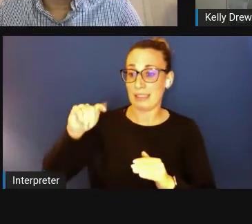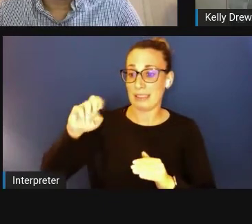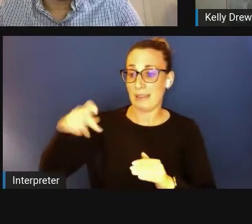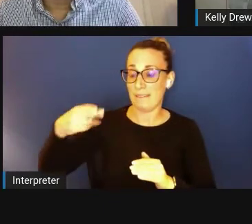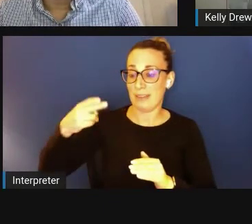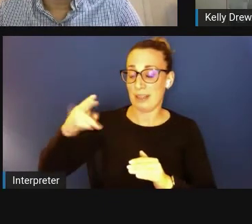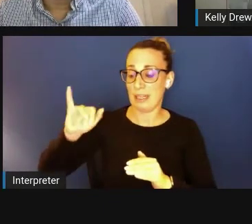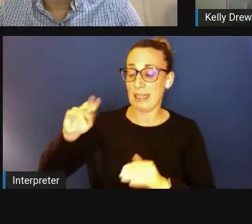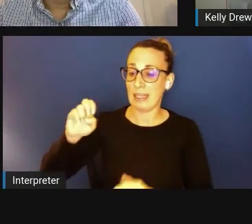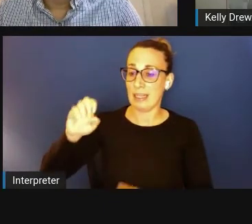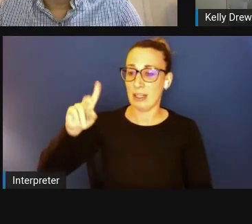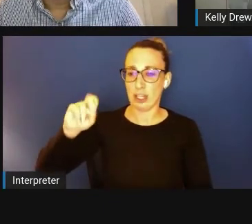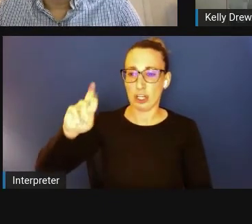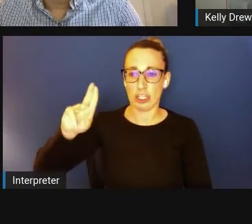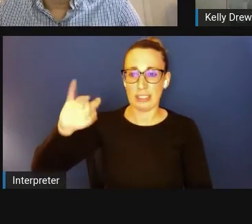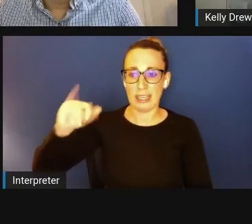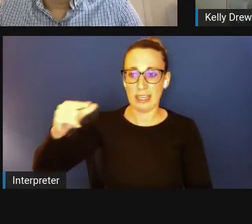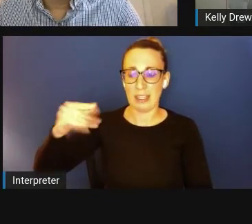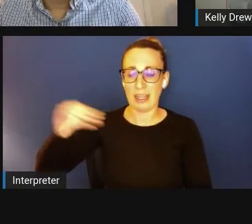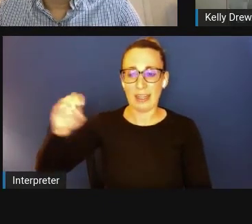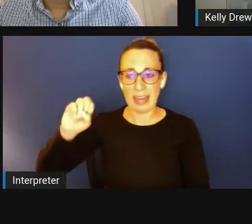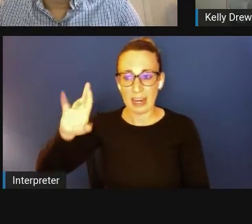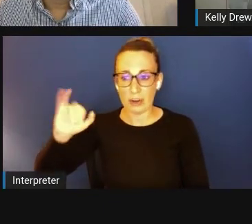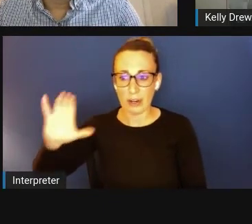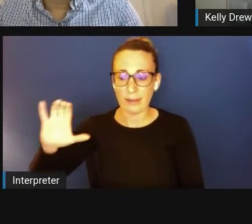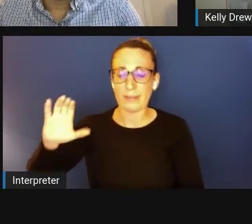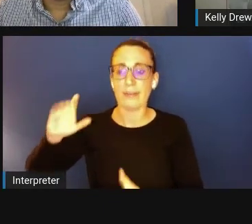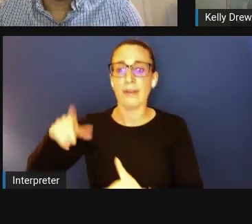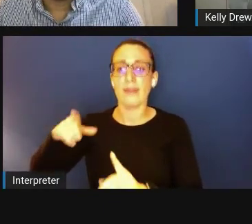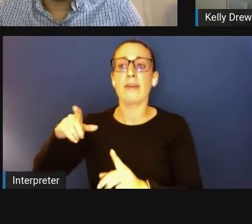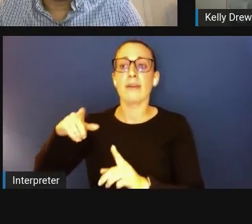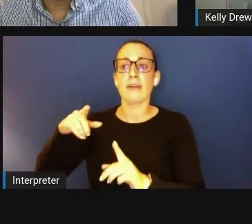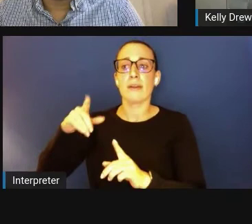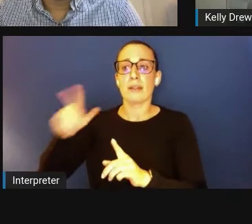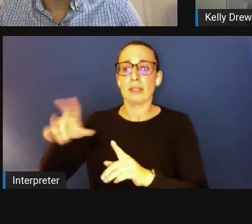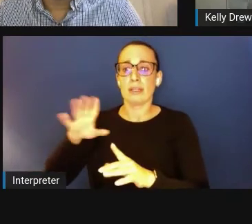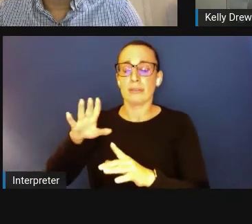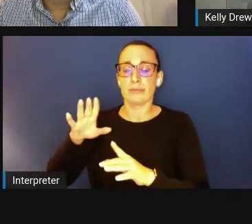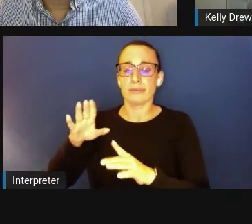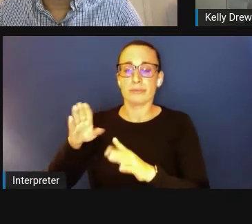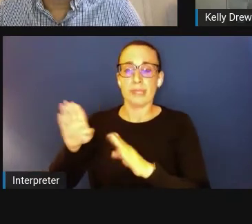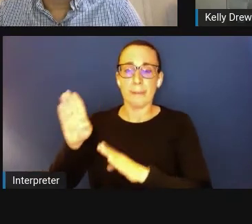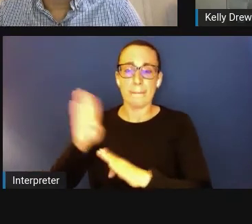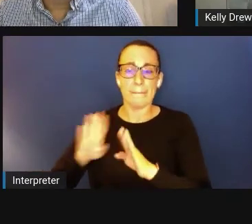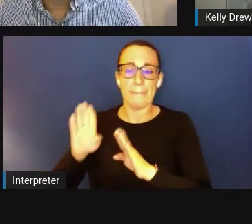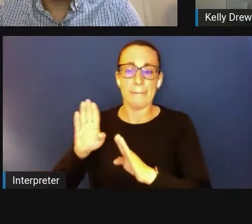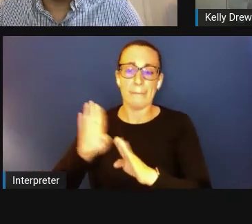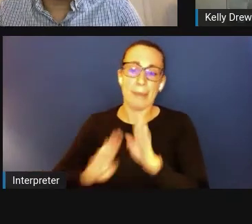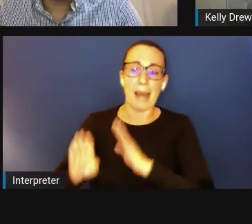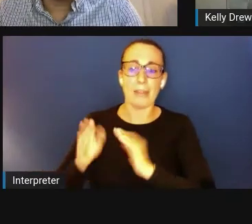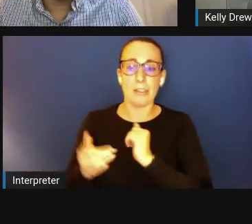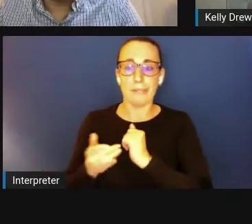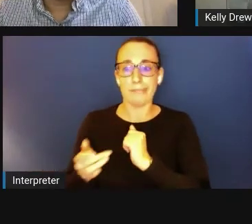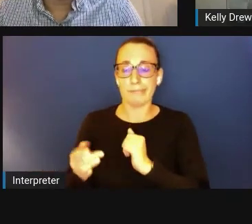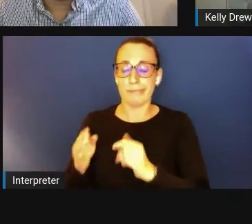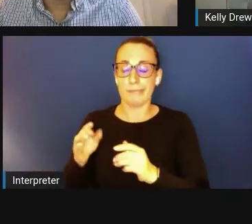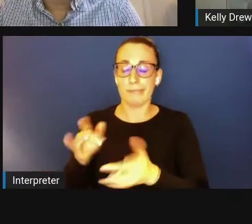about the biomedical workforce diversity working group. And one of the issues they are looking into